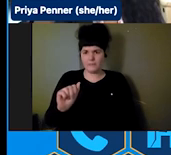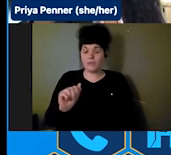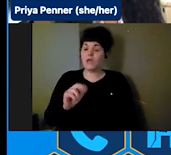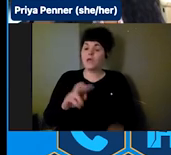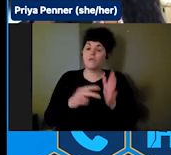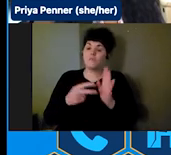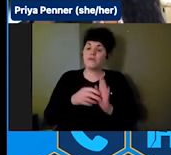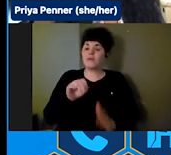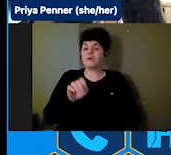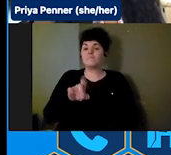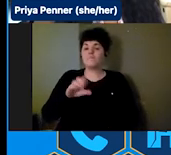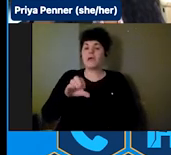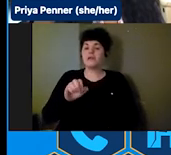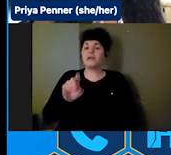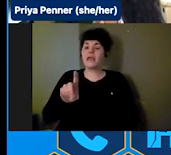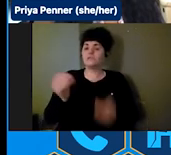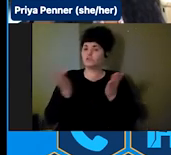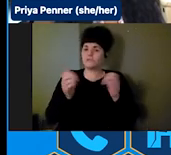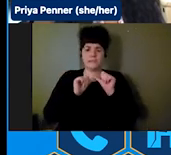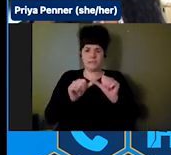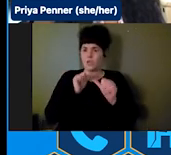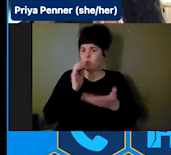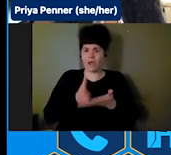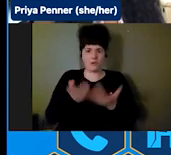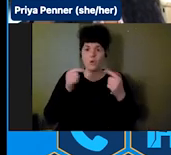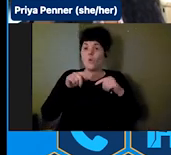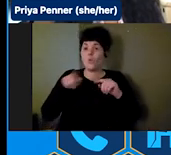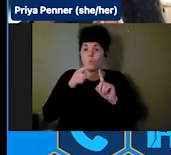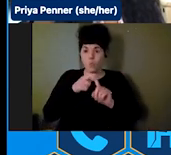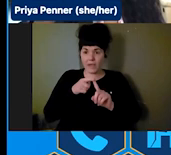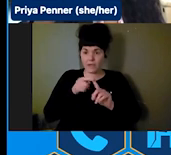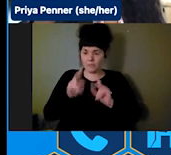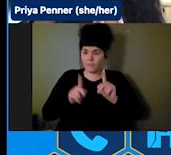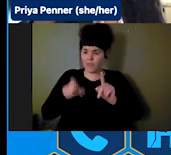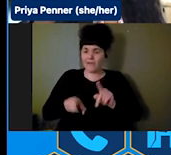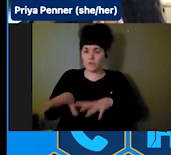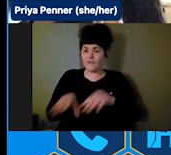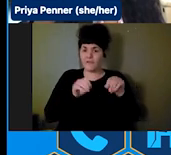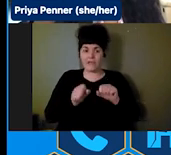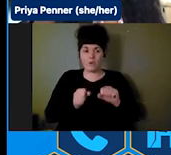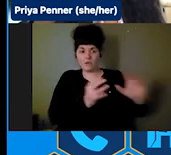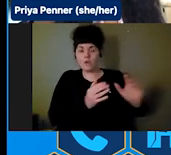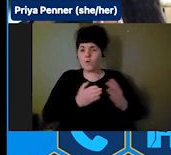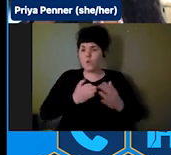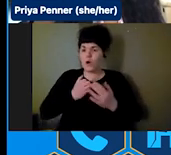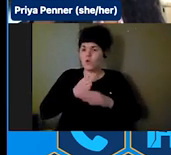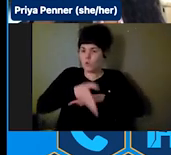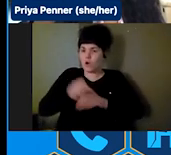across state lines, which can increases health maintenance and community living and